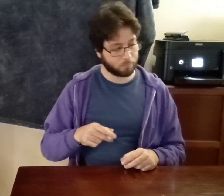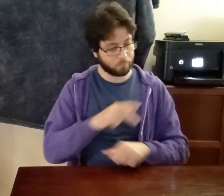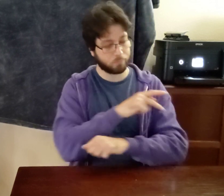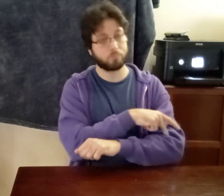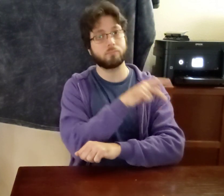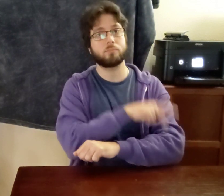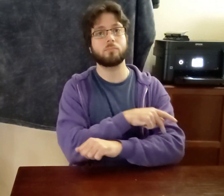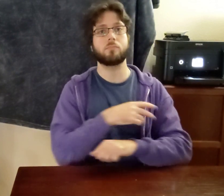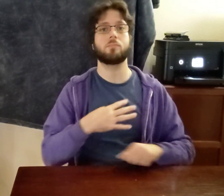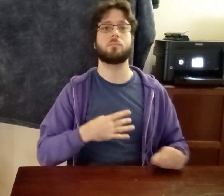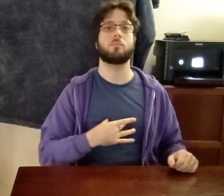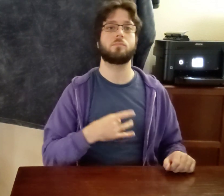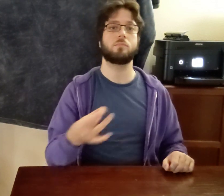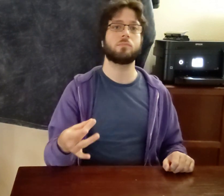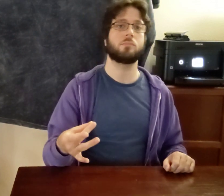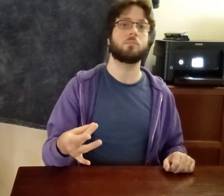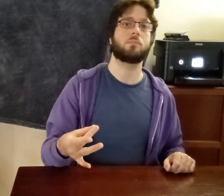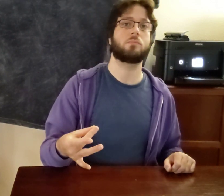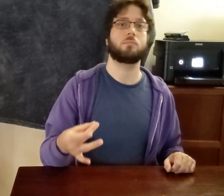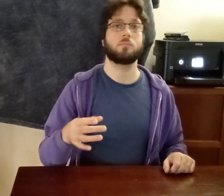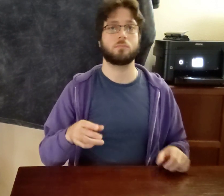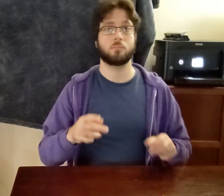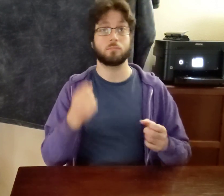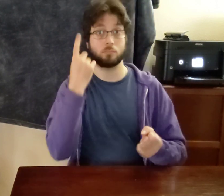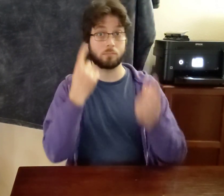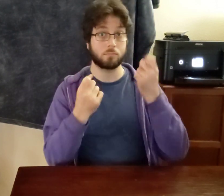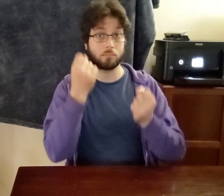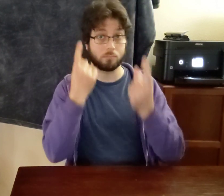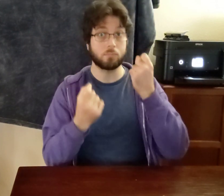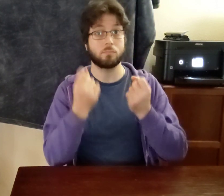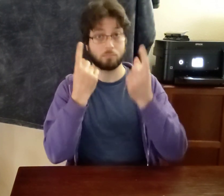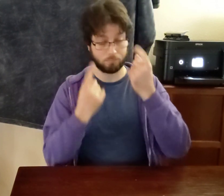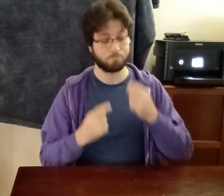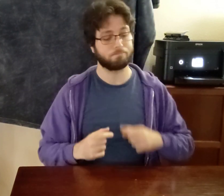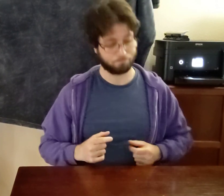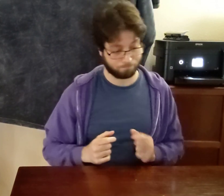BEARALDO LIKE POPCORN